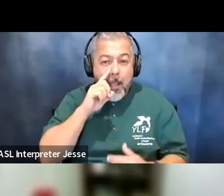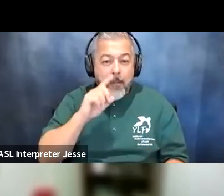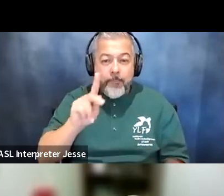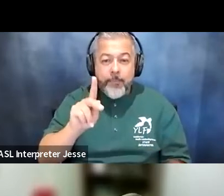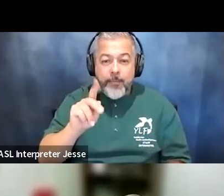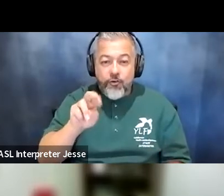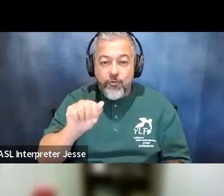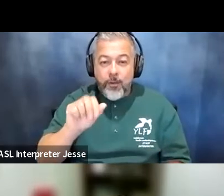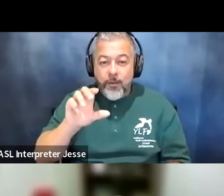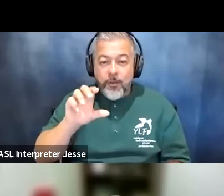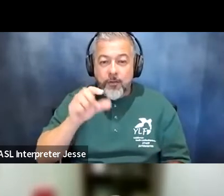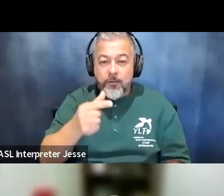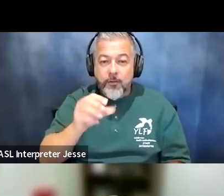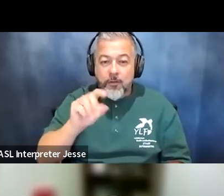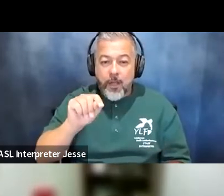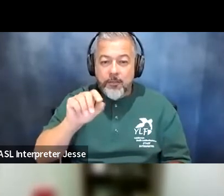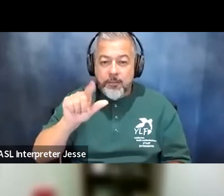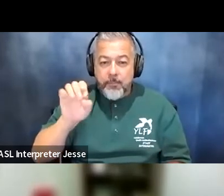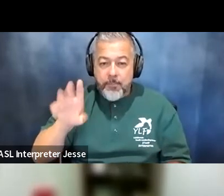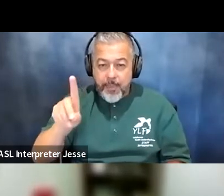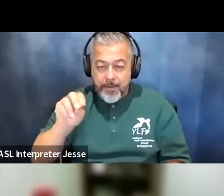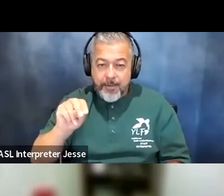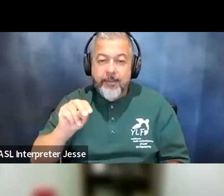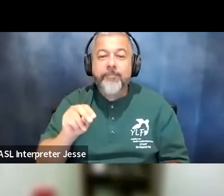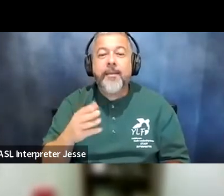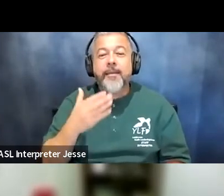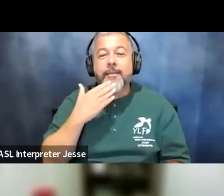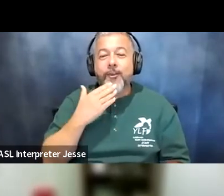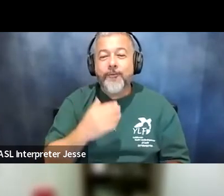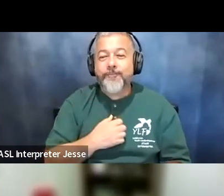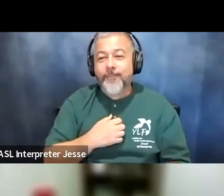dakota so carrie i am an alternative for you to go ahead and facilitate our panel discussion